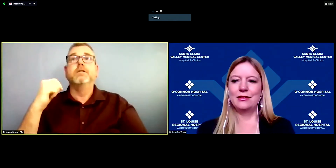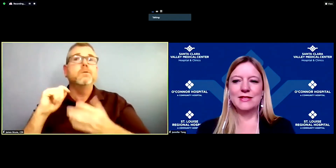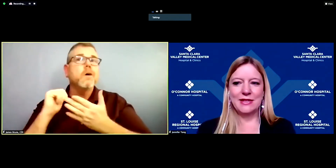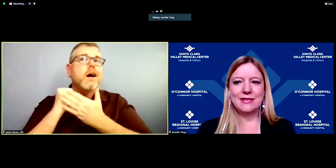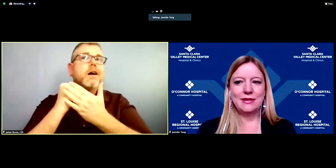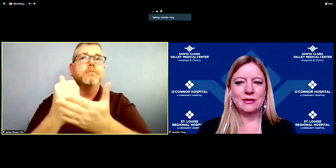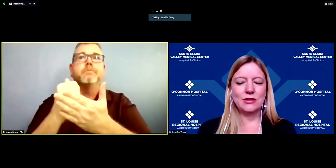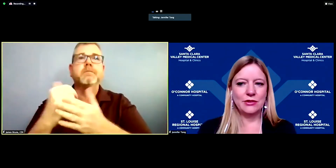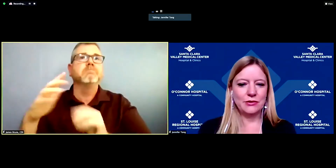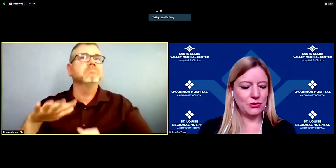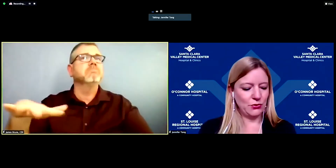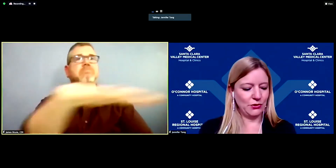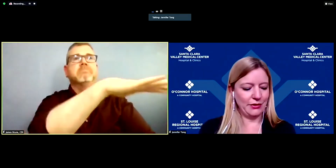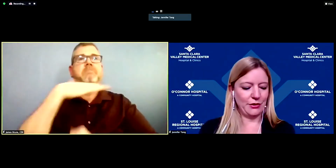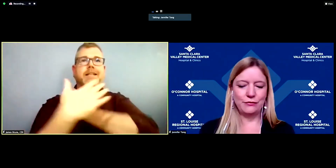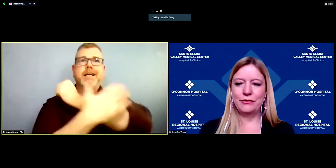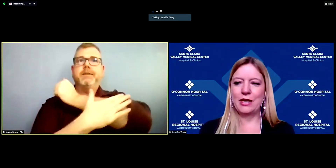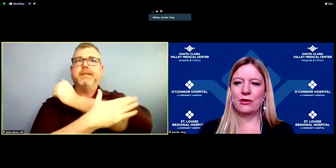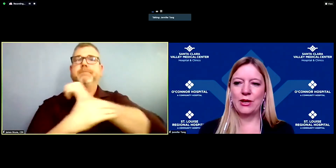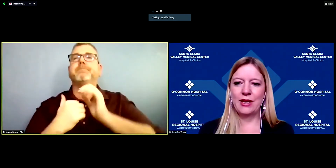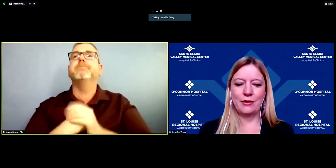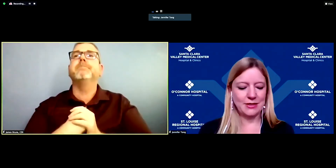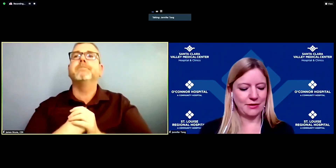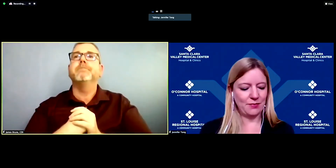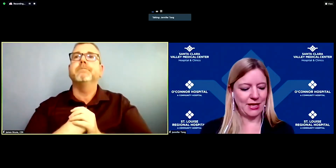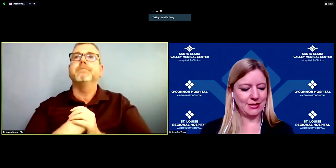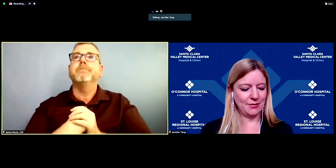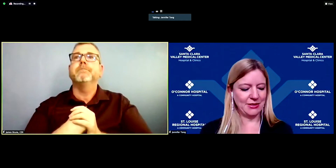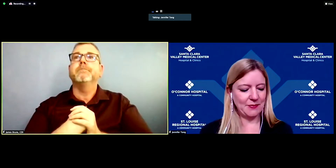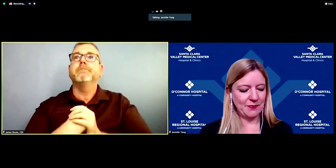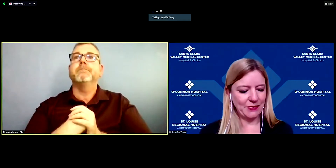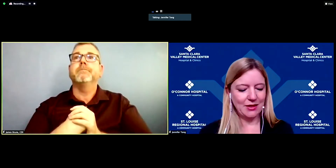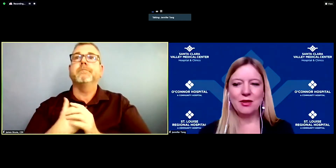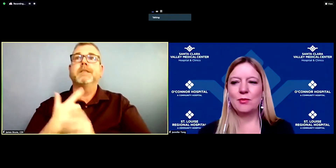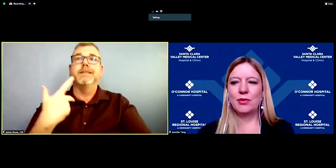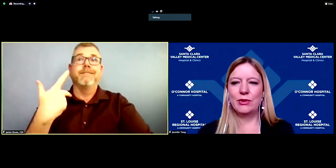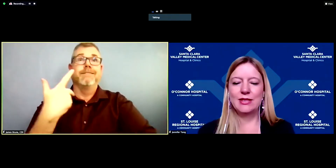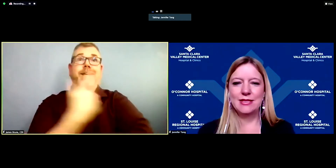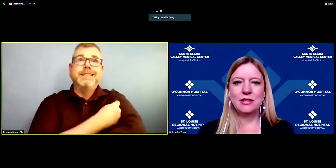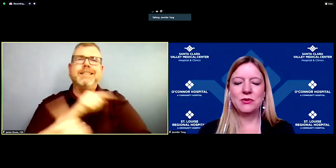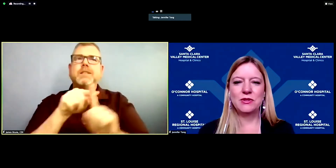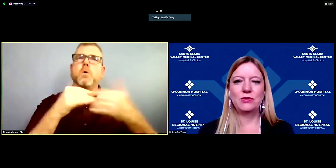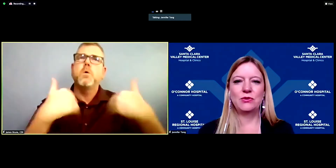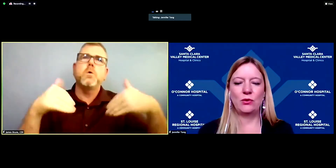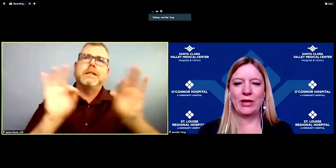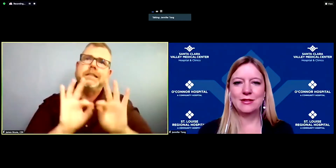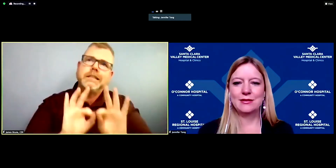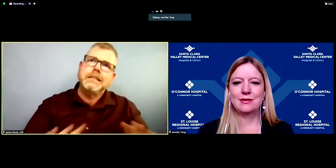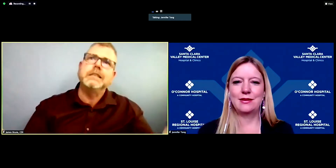This vaccine is a critical tool and hopefully our way out of the pandemic, but we continue to await